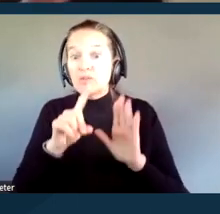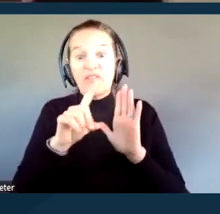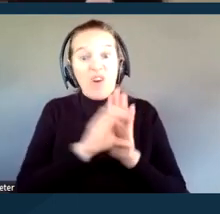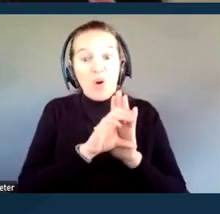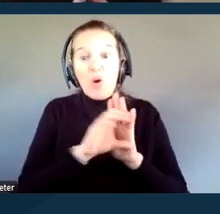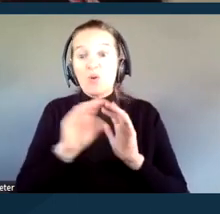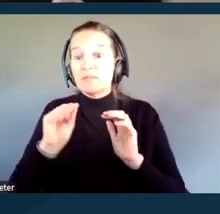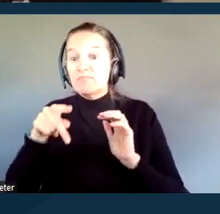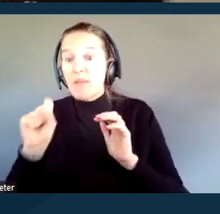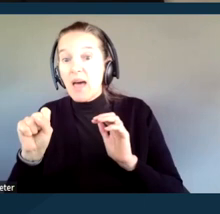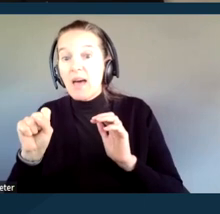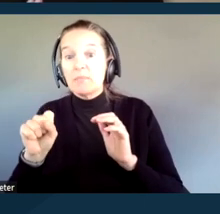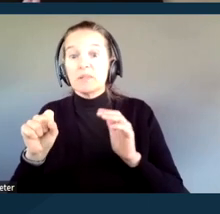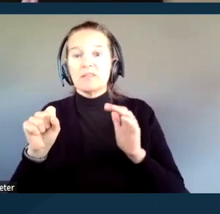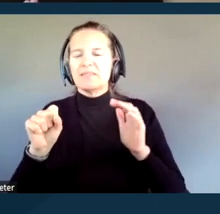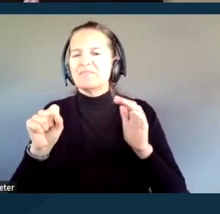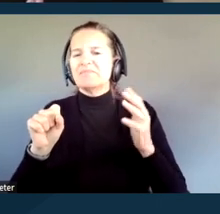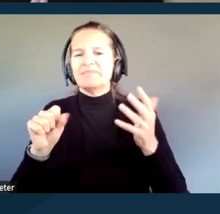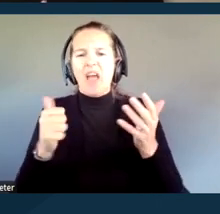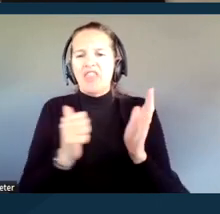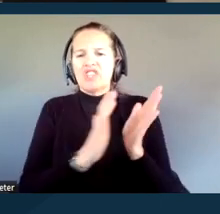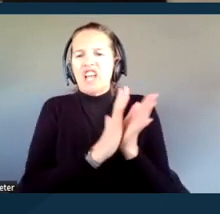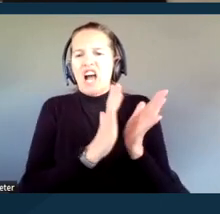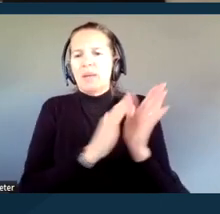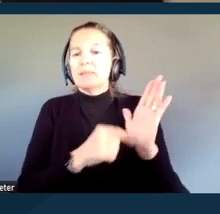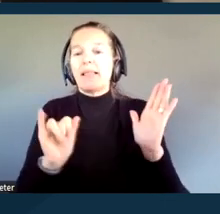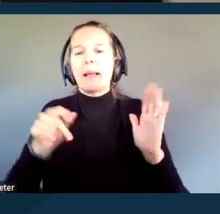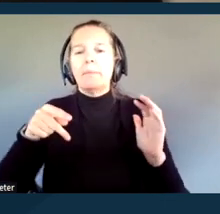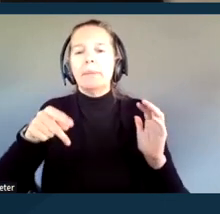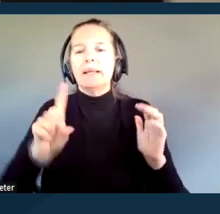or any other documents that are in PDF format, for example,